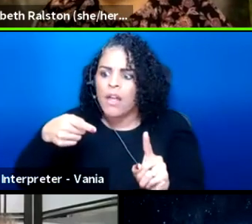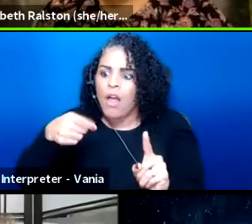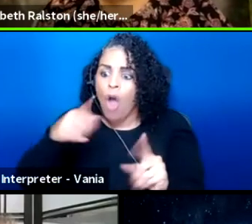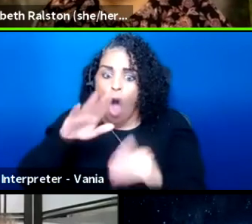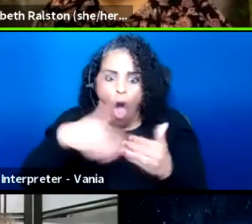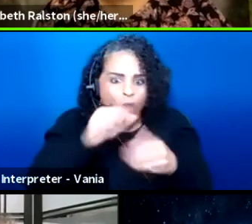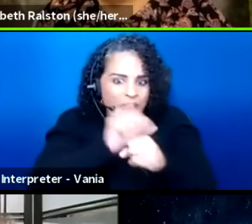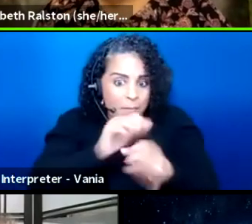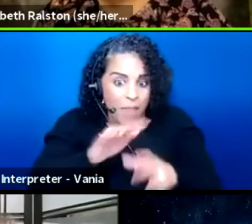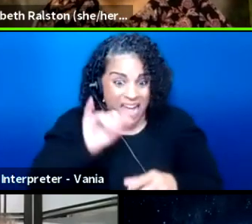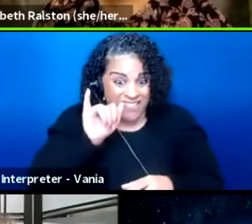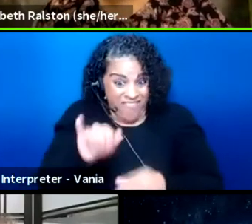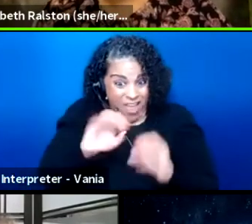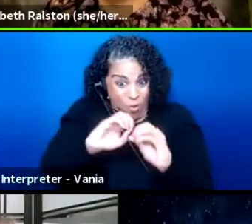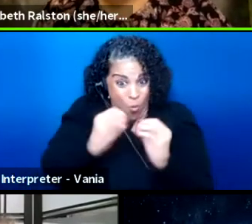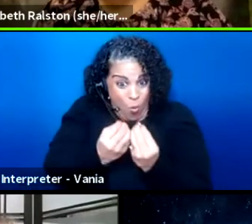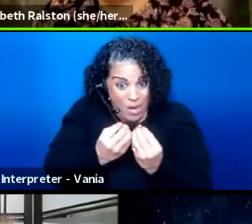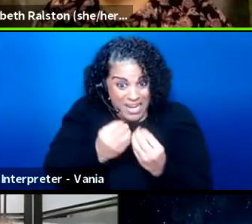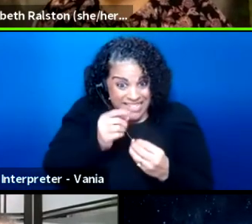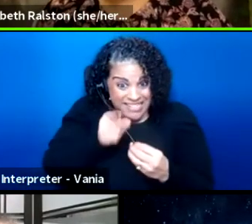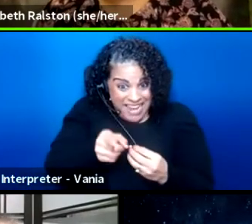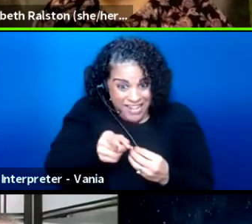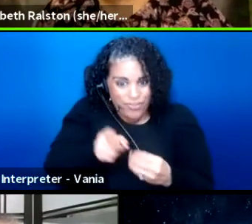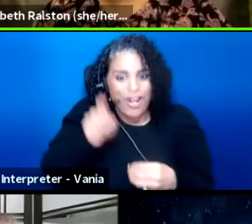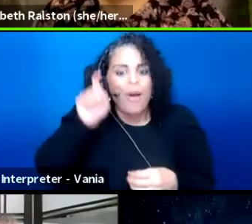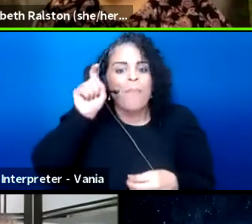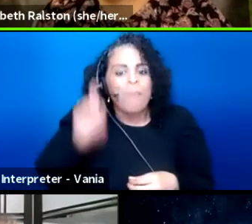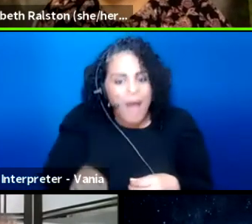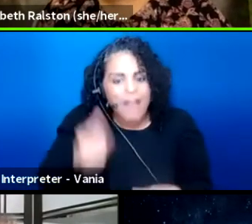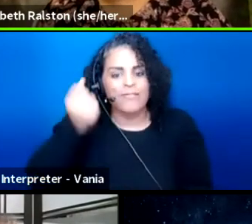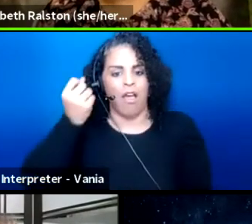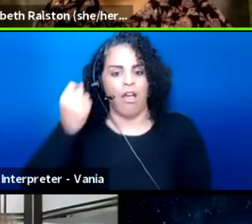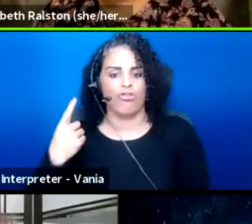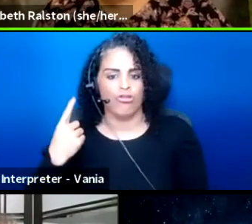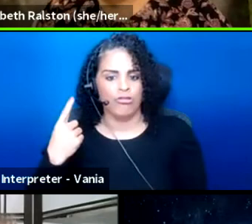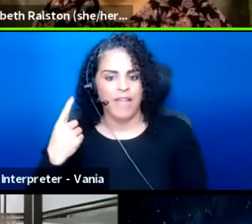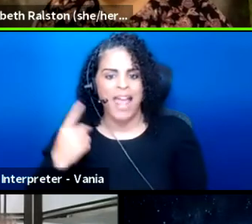of that organization have to understand and be open